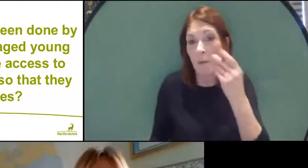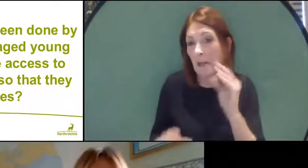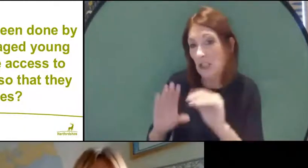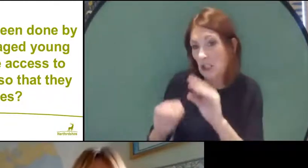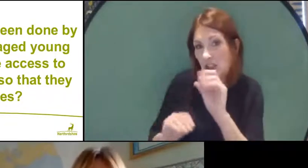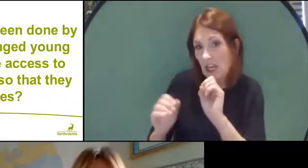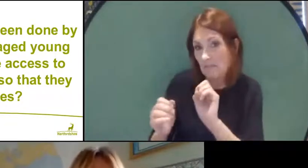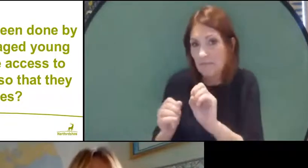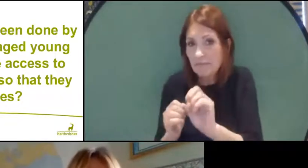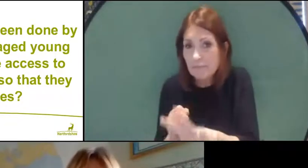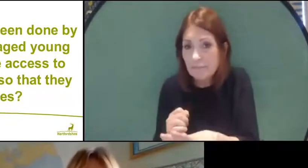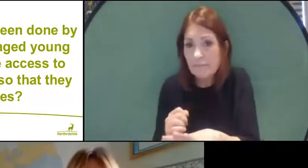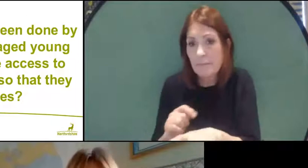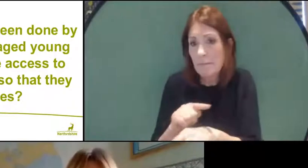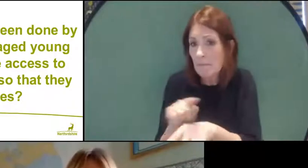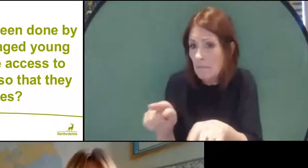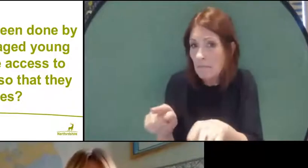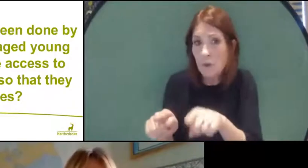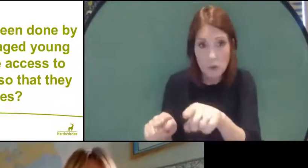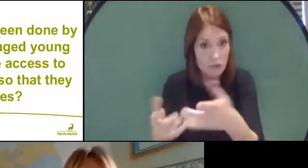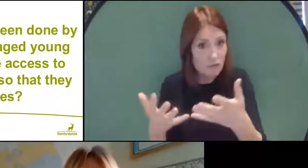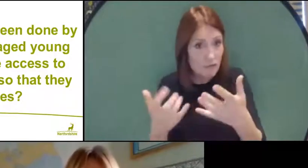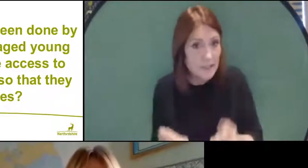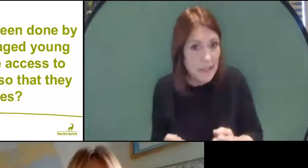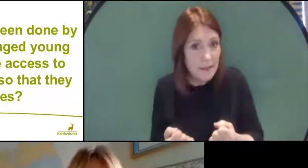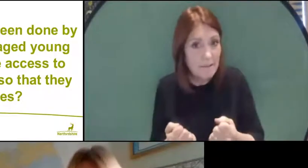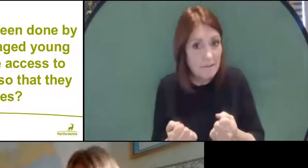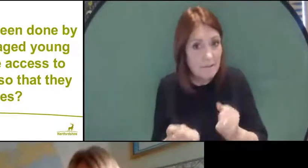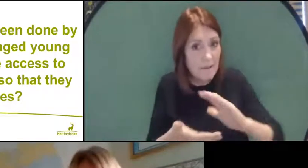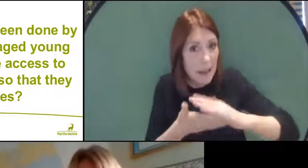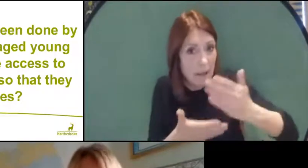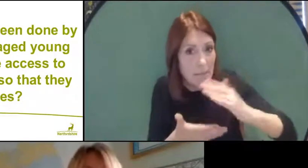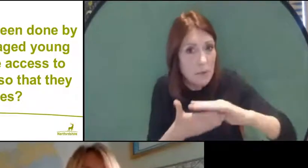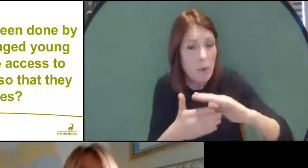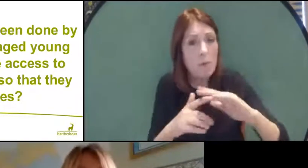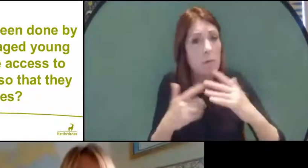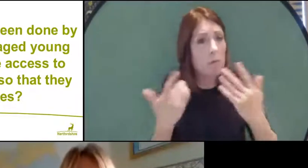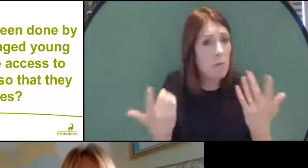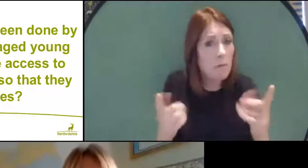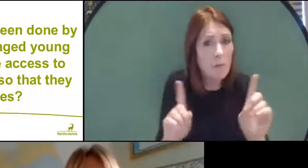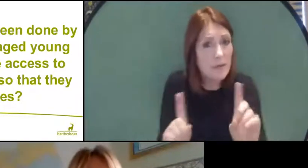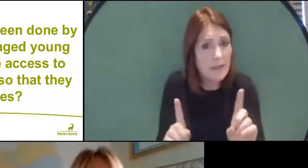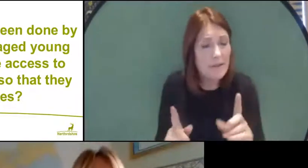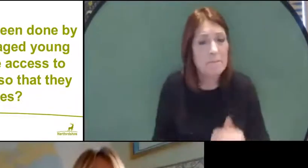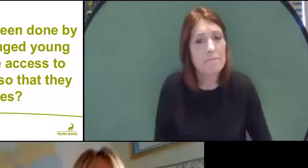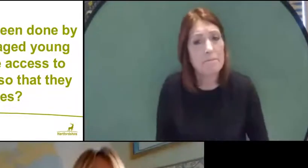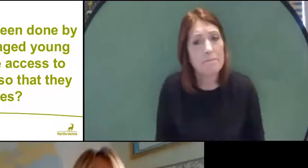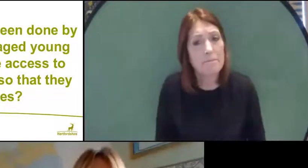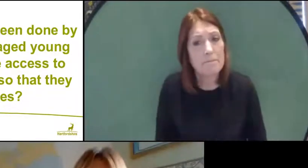about whether or not you are receiving access to laptops where you might not have have them. That